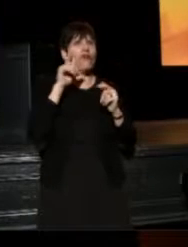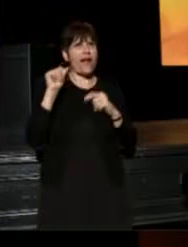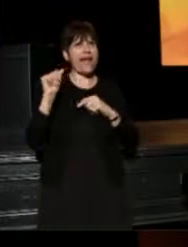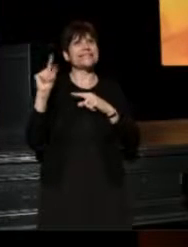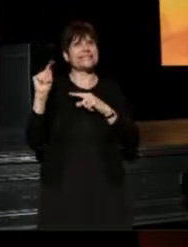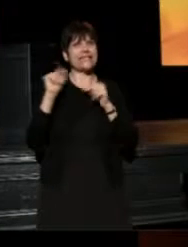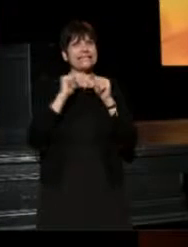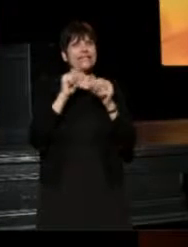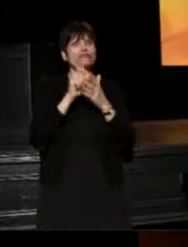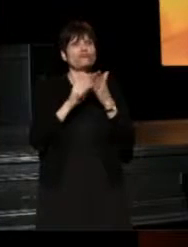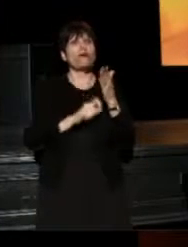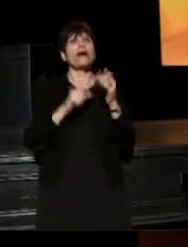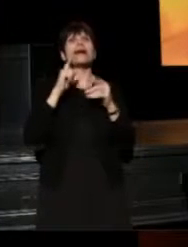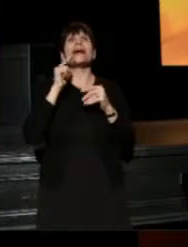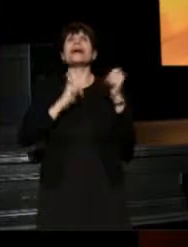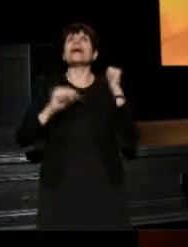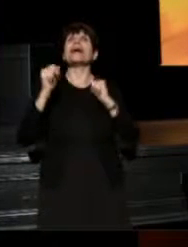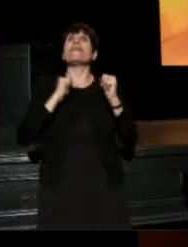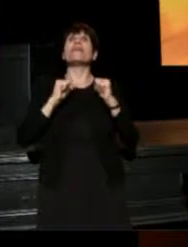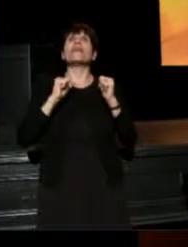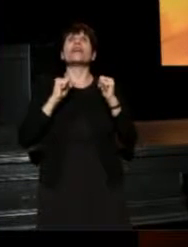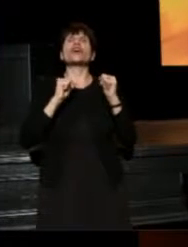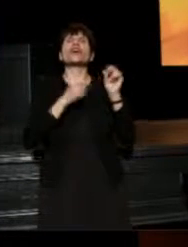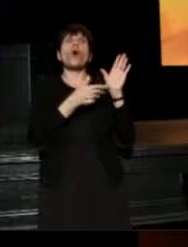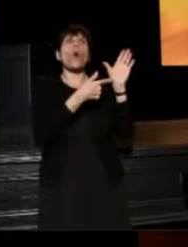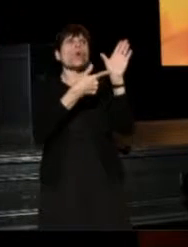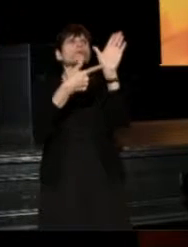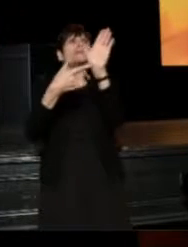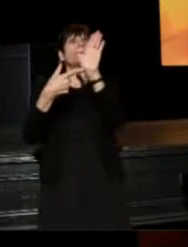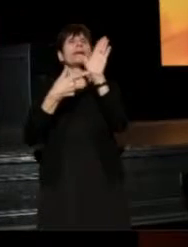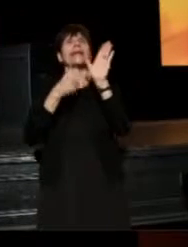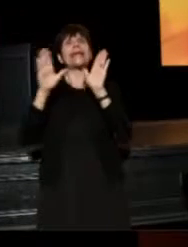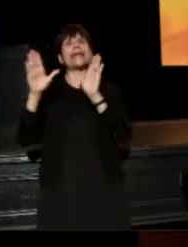If theater holds the mirror up to nature, Jim's American Theatre has given us